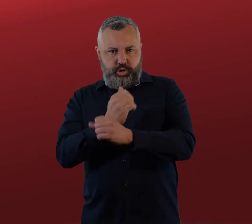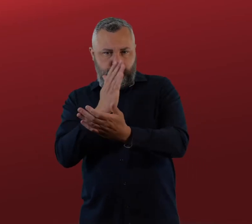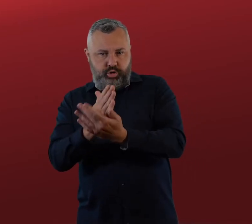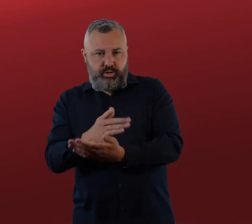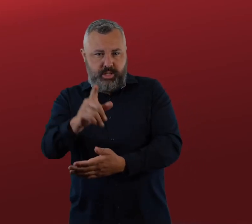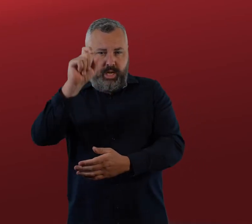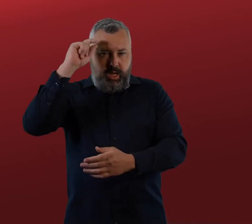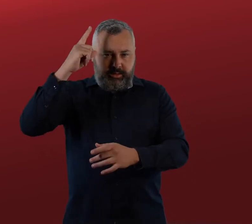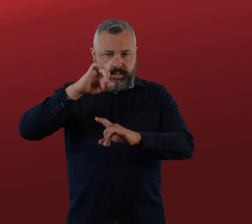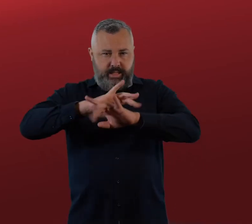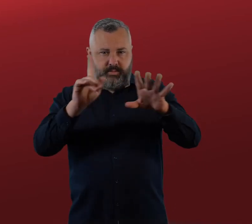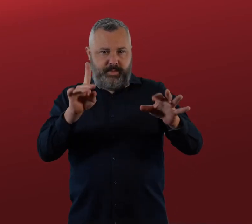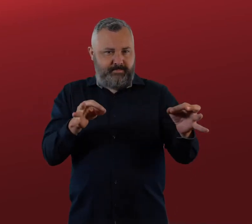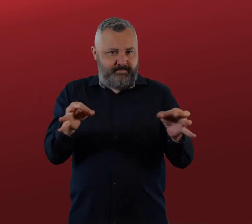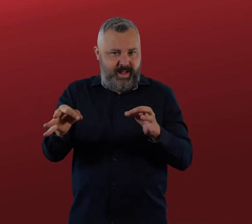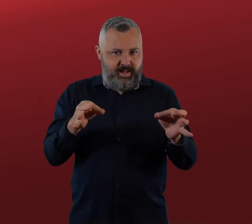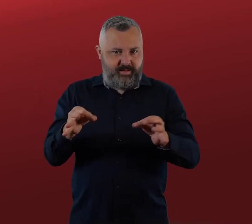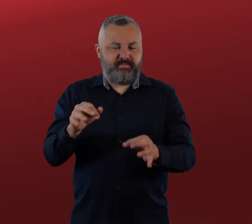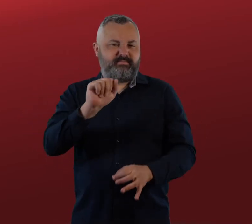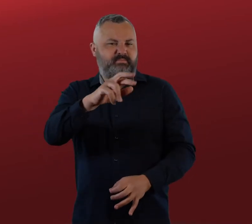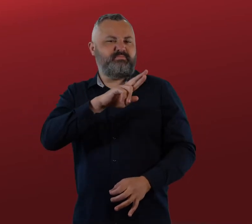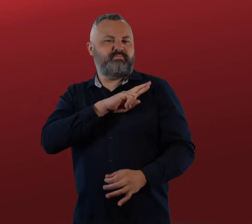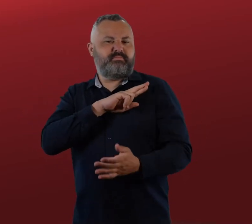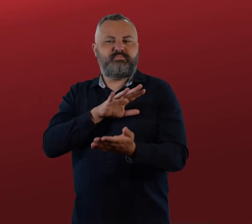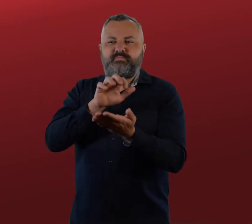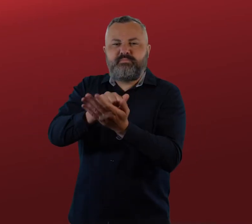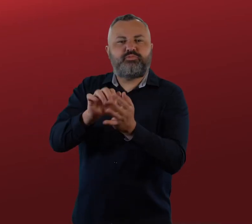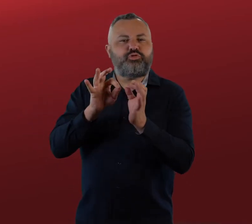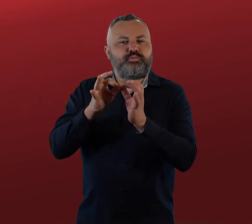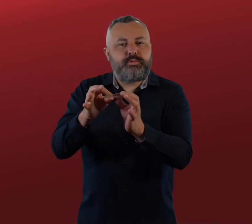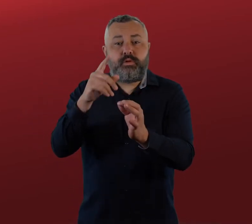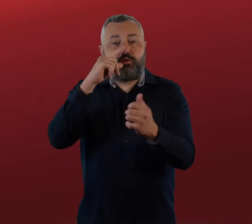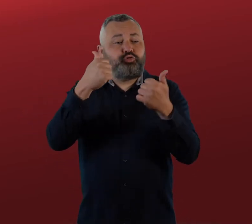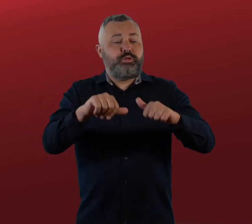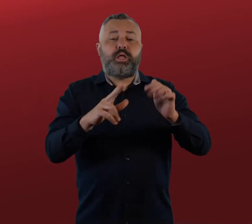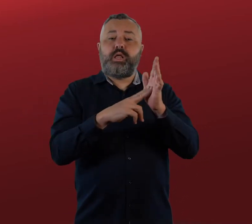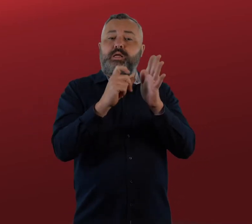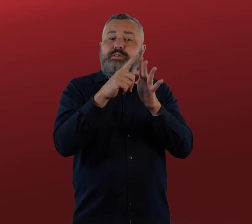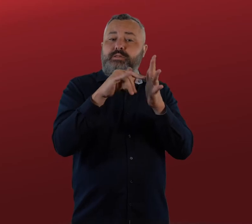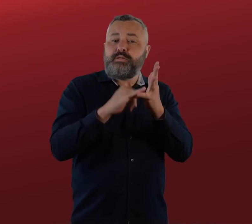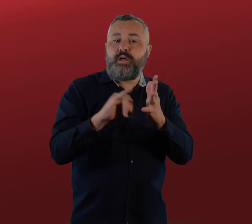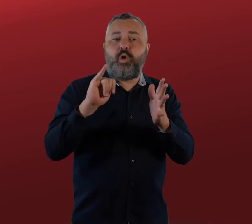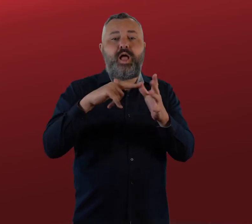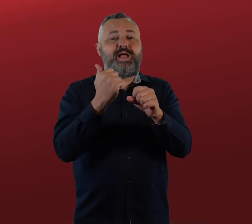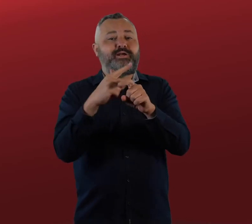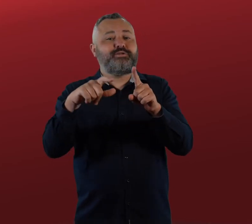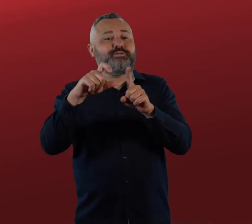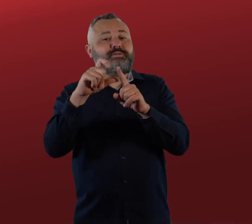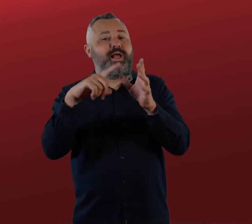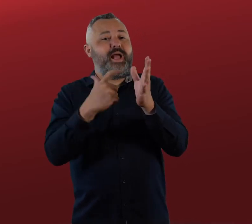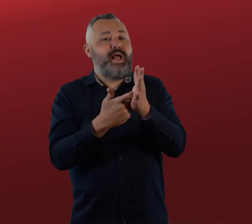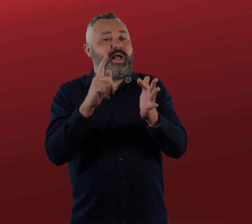For these appointments, you will be required to arrange your own interpreter using your NDIS funding or for over 65s,